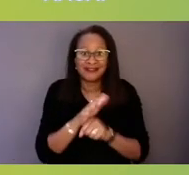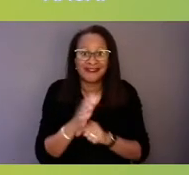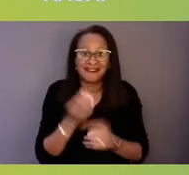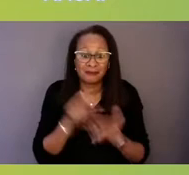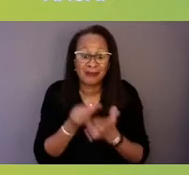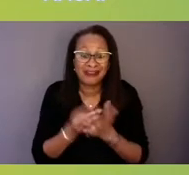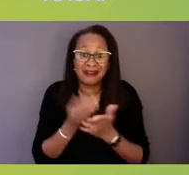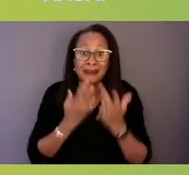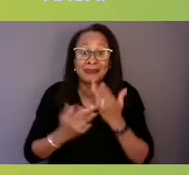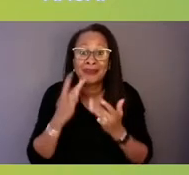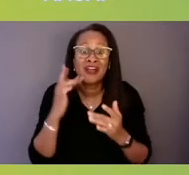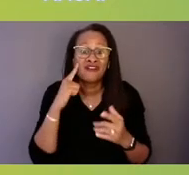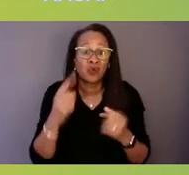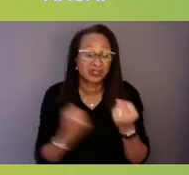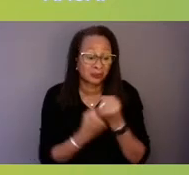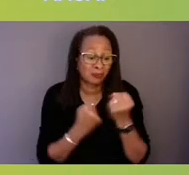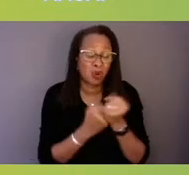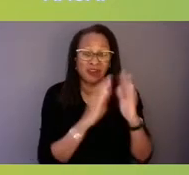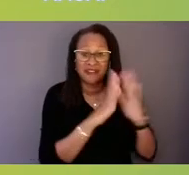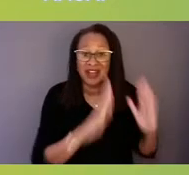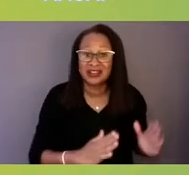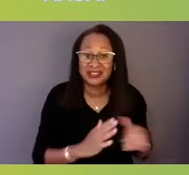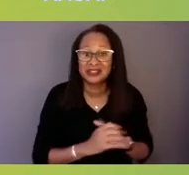if we don't know the call-in center is underfunded,